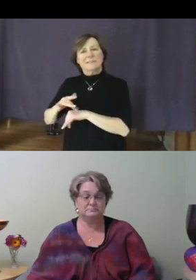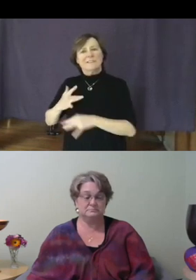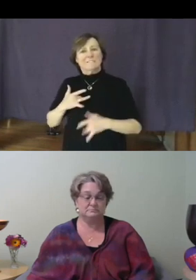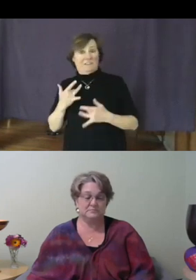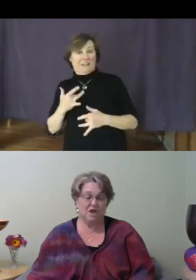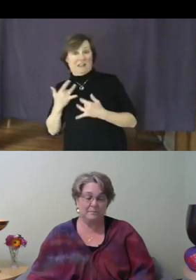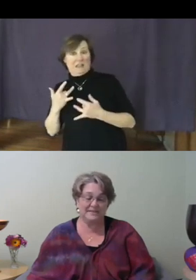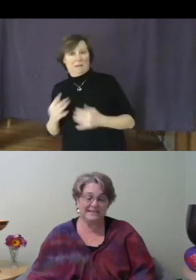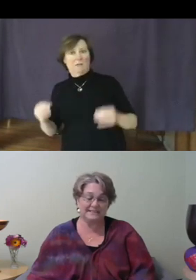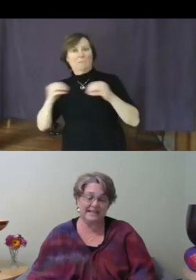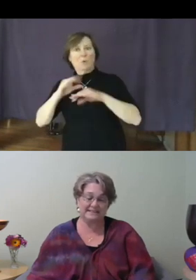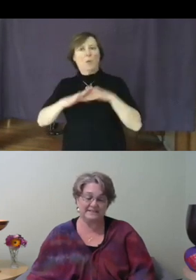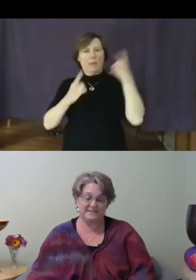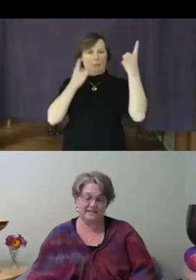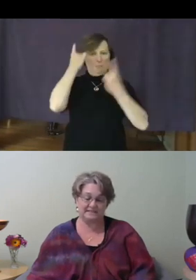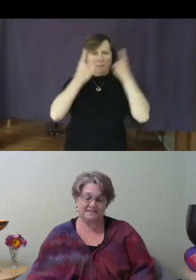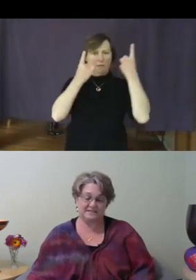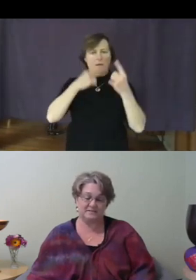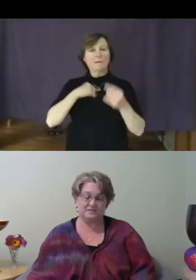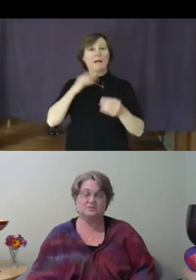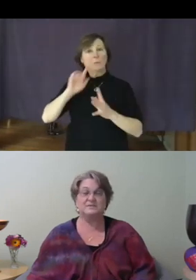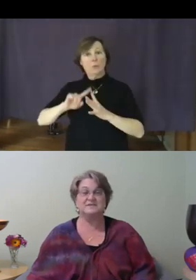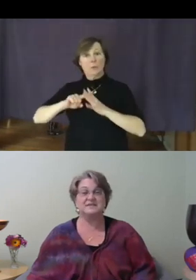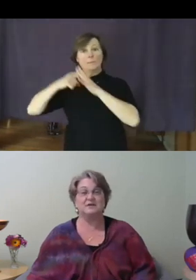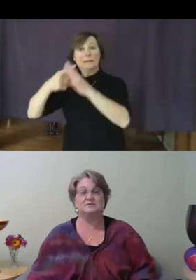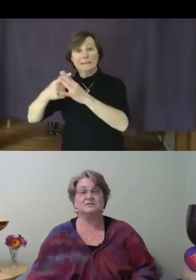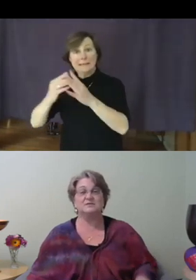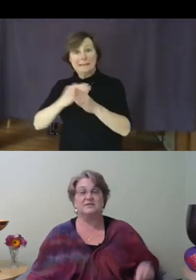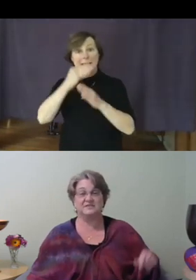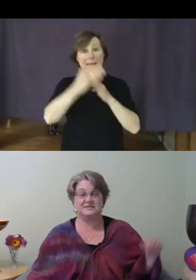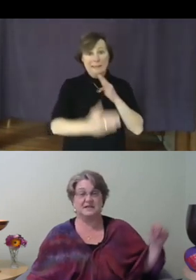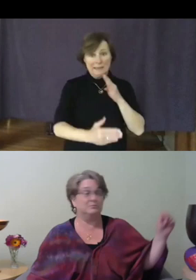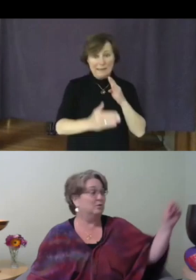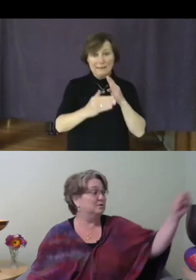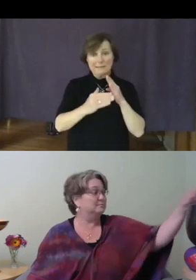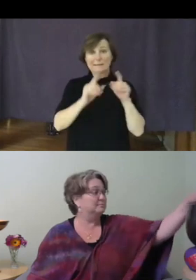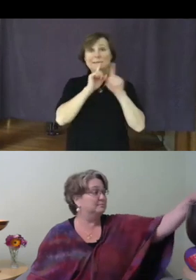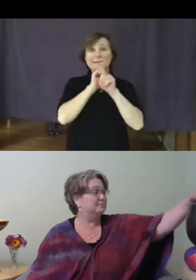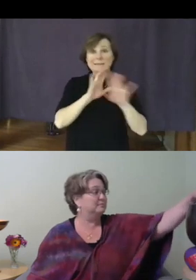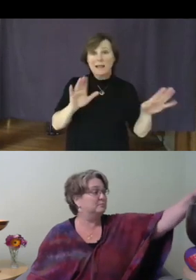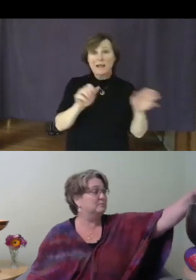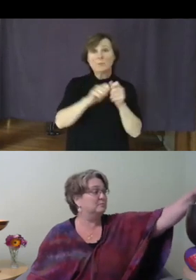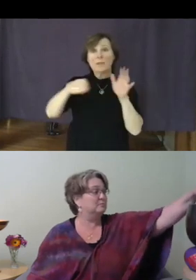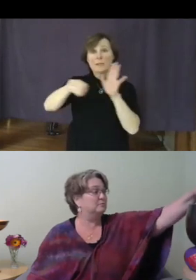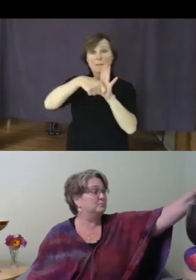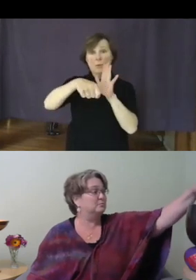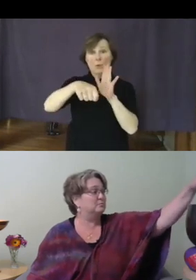begin and end the silence with the sound of the singing bowl.